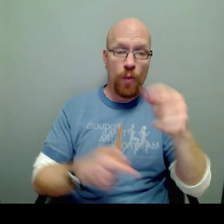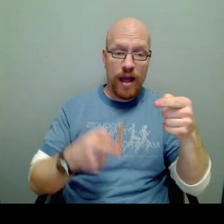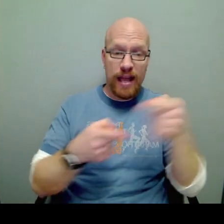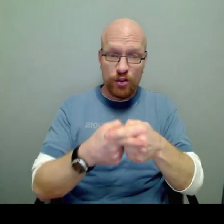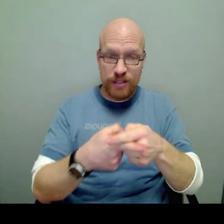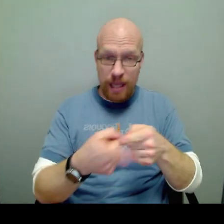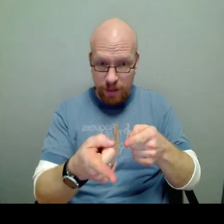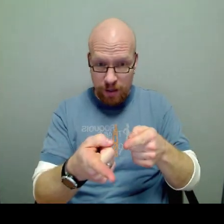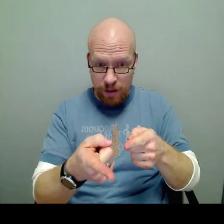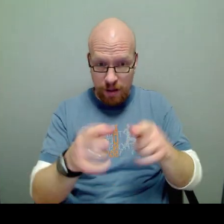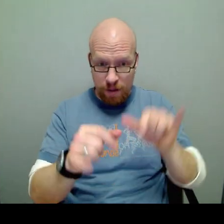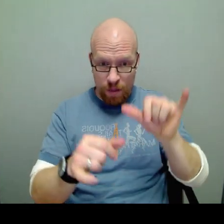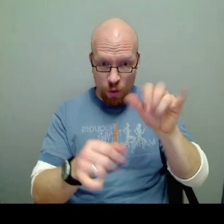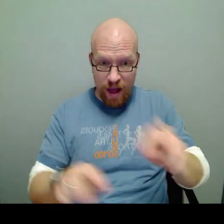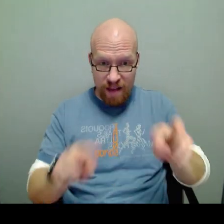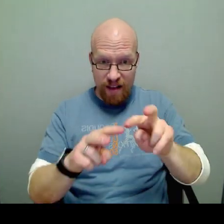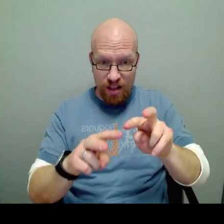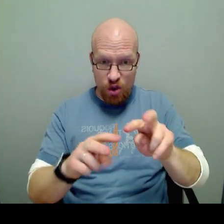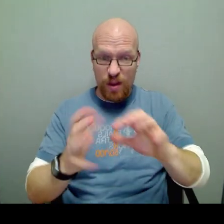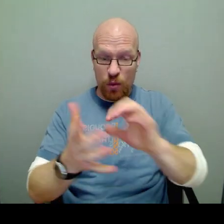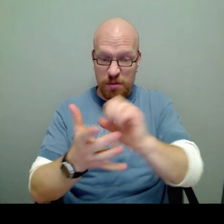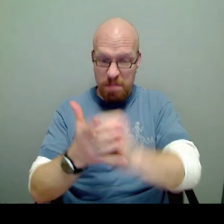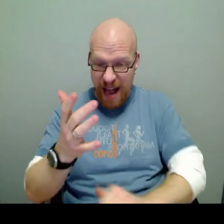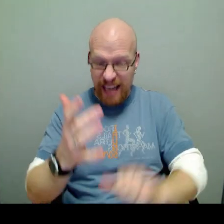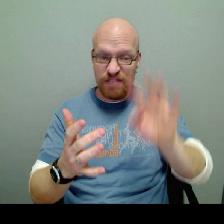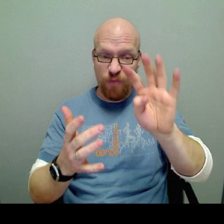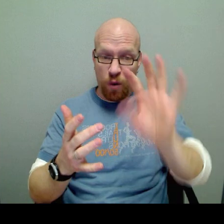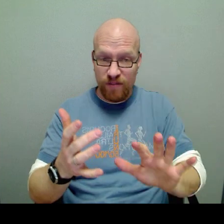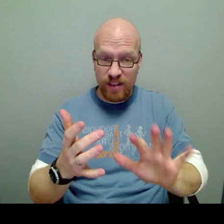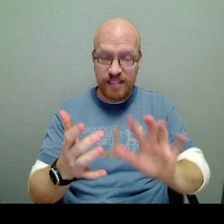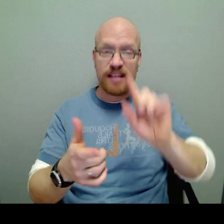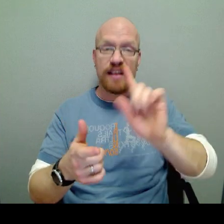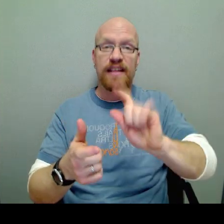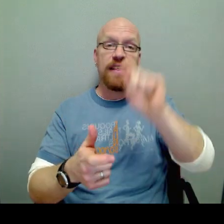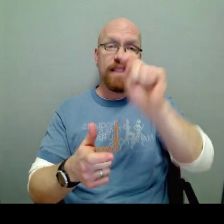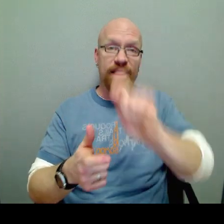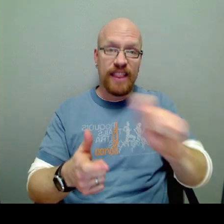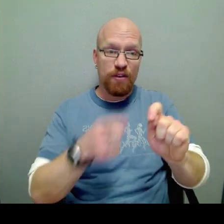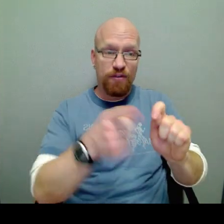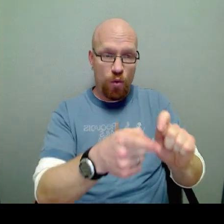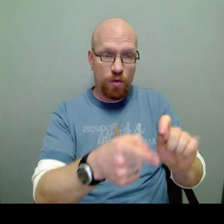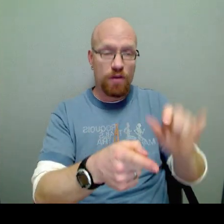The Y intercept, the Y value, it was minus 4/5; therefore,